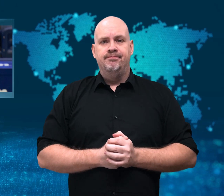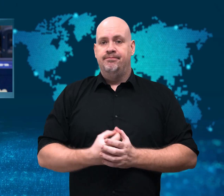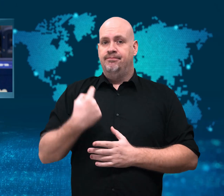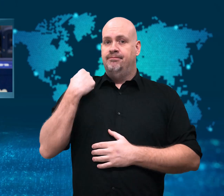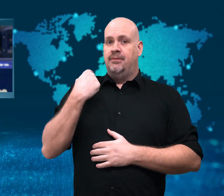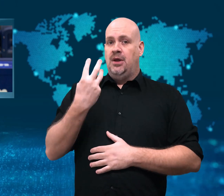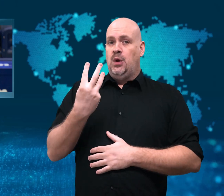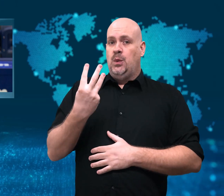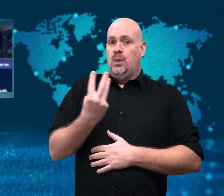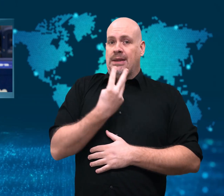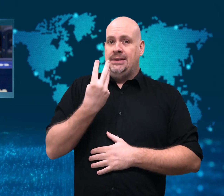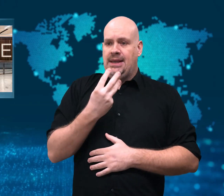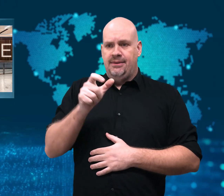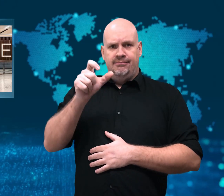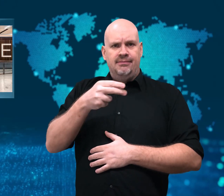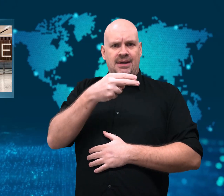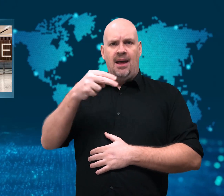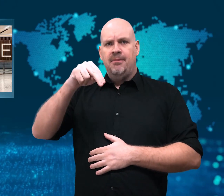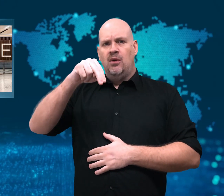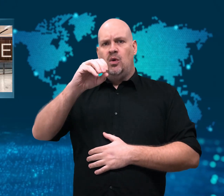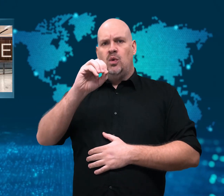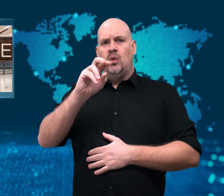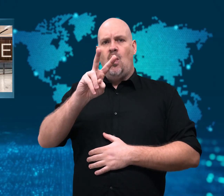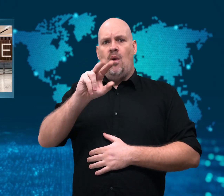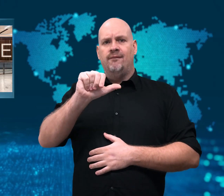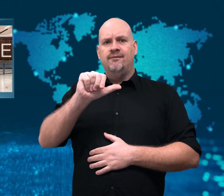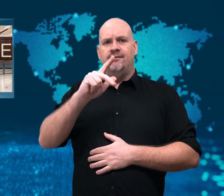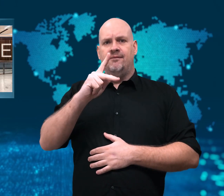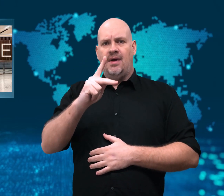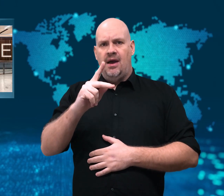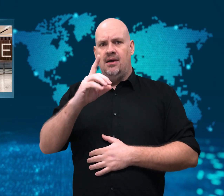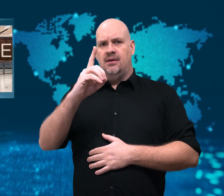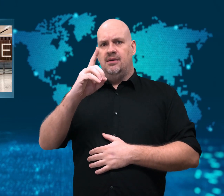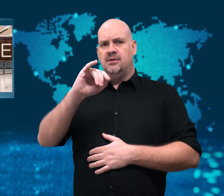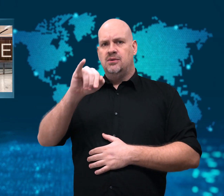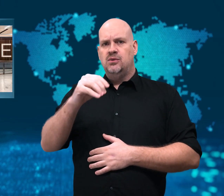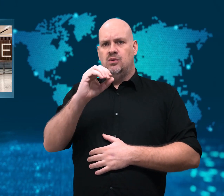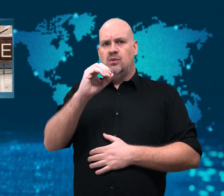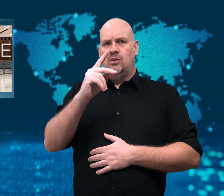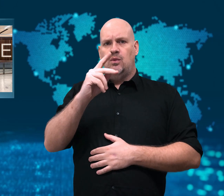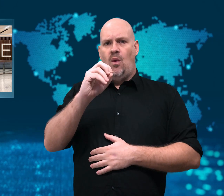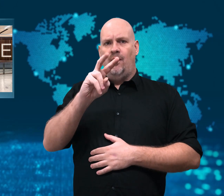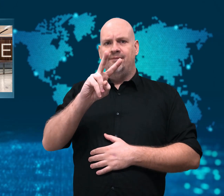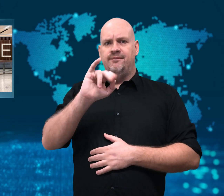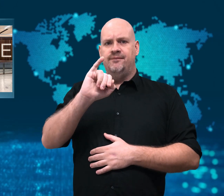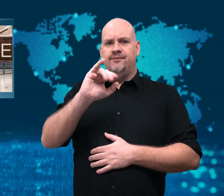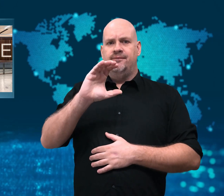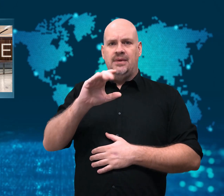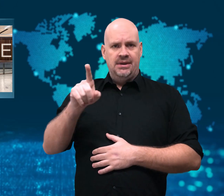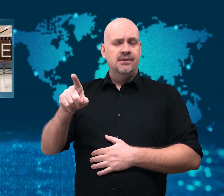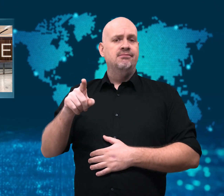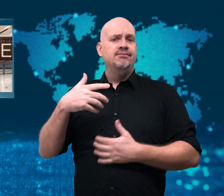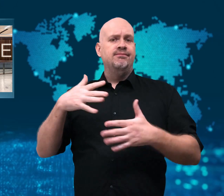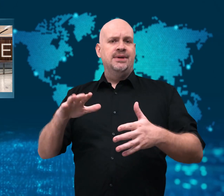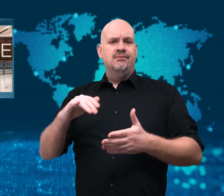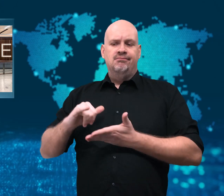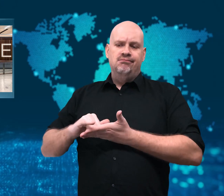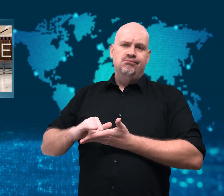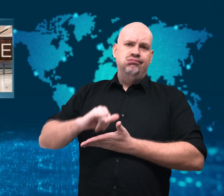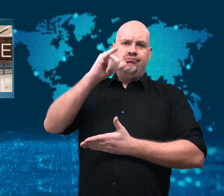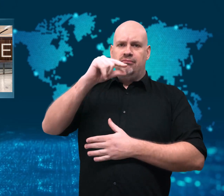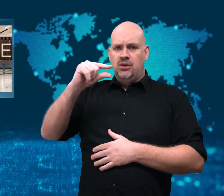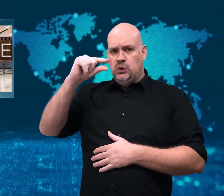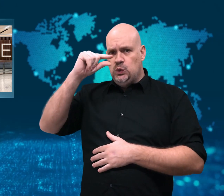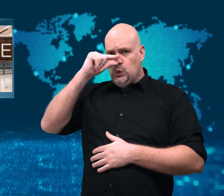Novak Djokovic landed in Melbourne after a 14-hour flight from Dubai